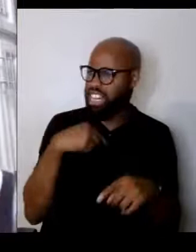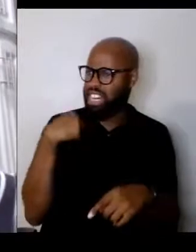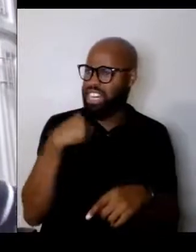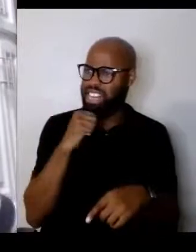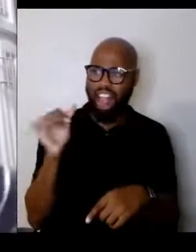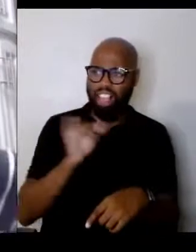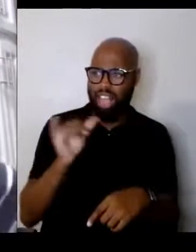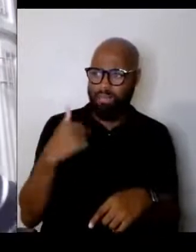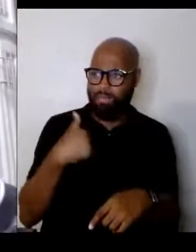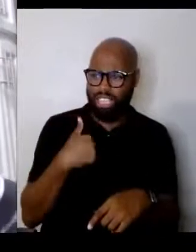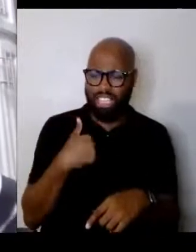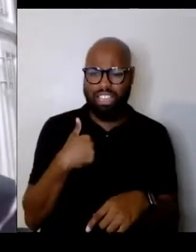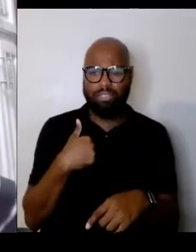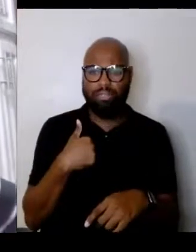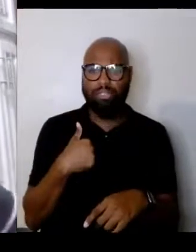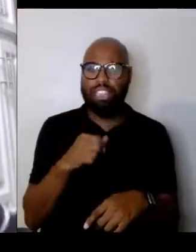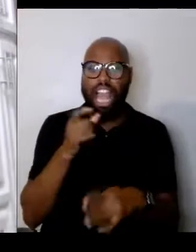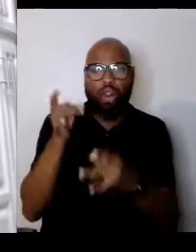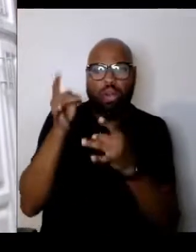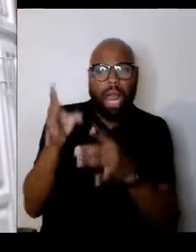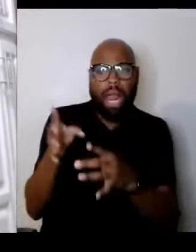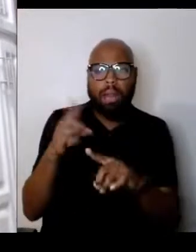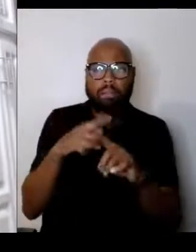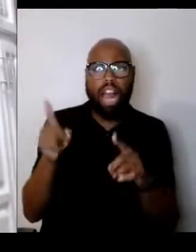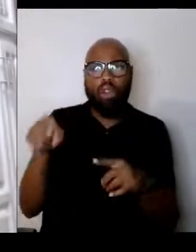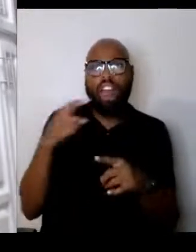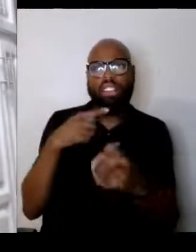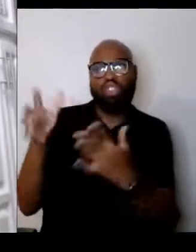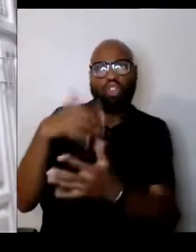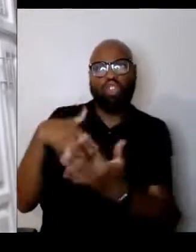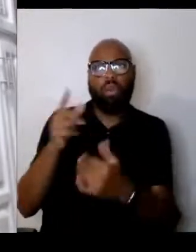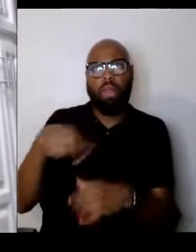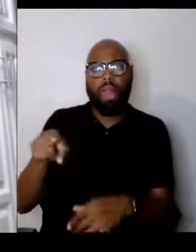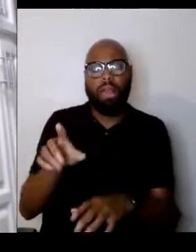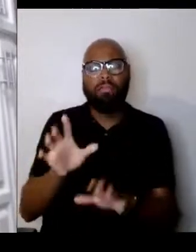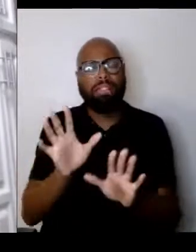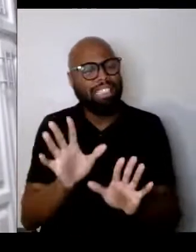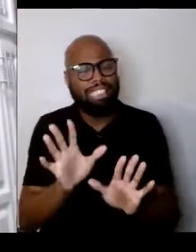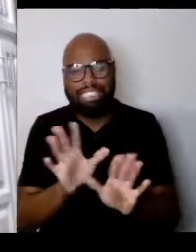I don't hate him but I don't have to associate with him, it's not the right way to go.